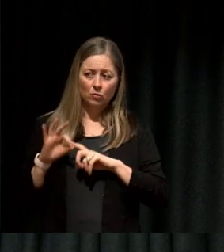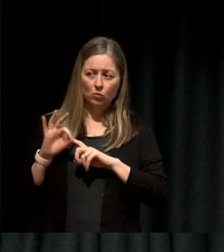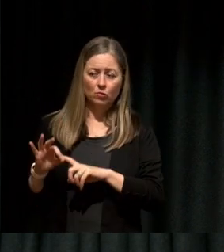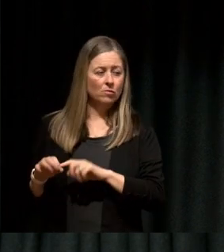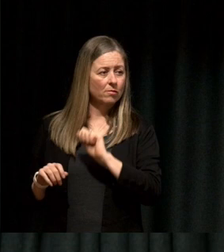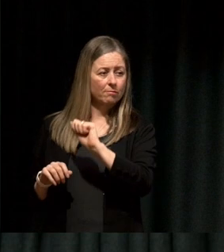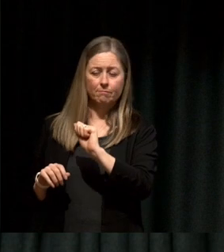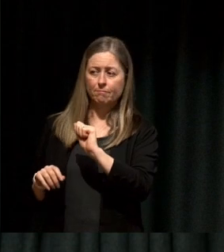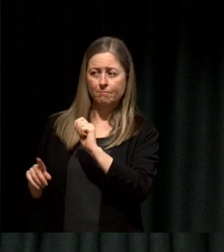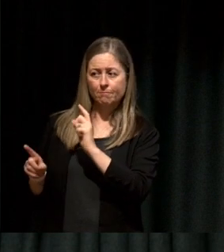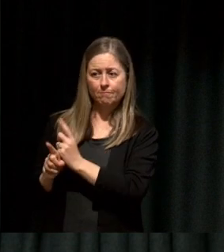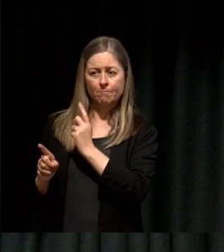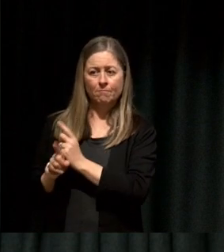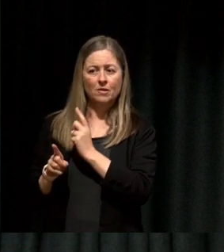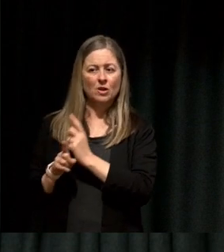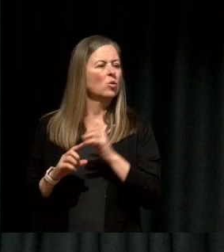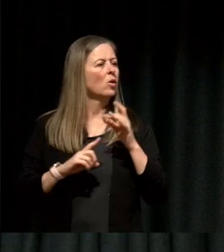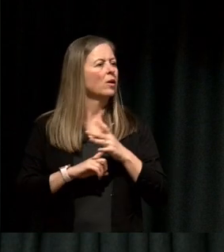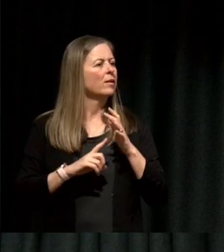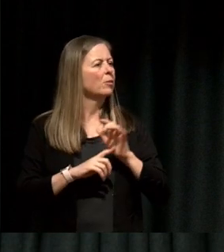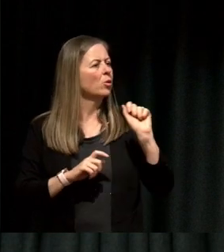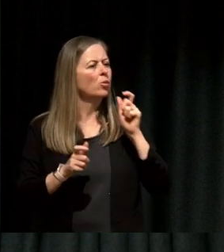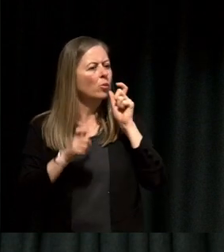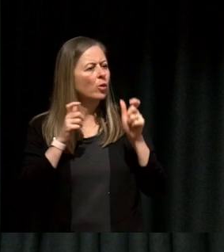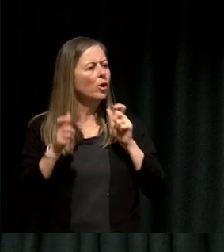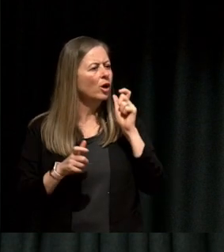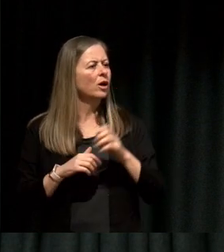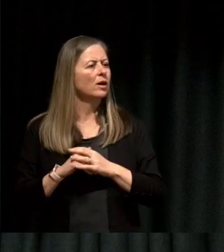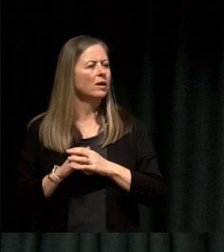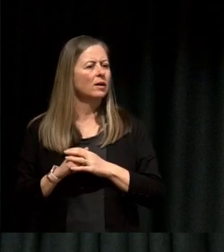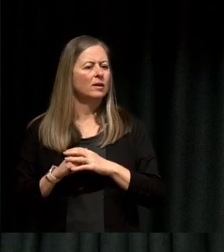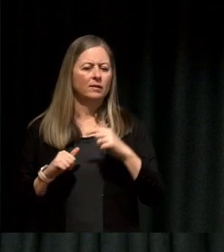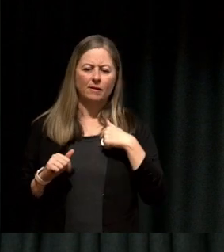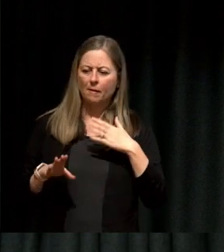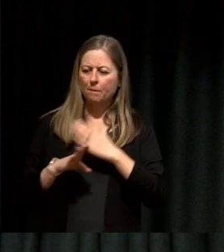In fact, one of the lines that someone said, I said "hey we're working in this space of